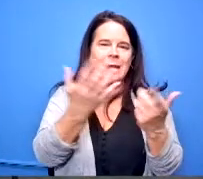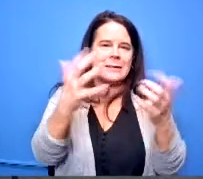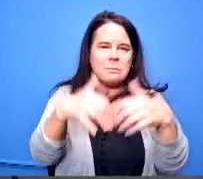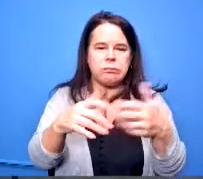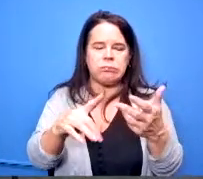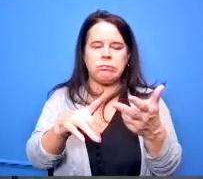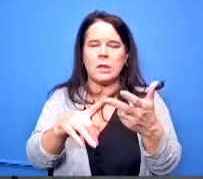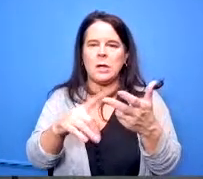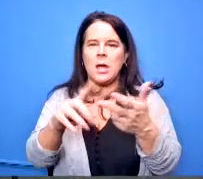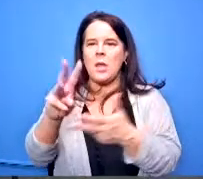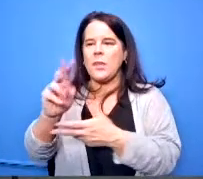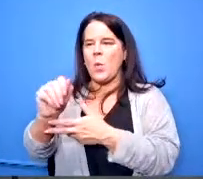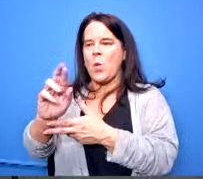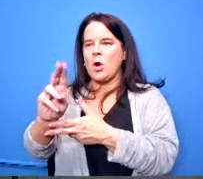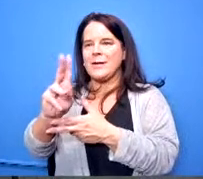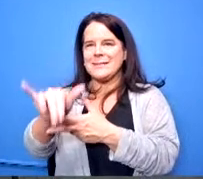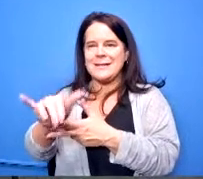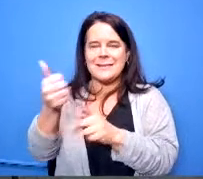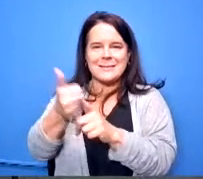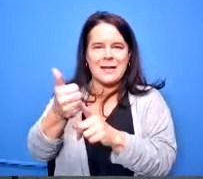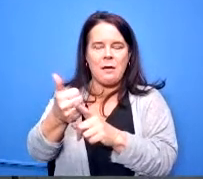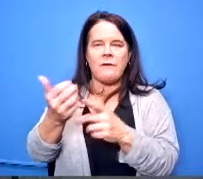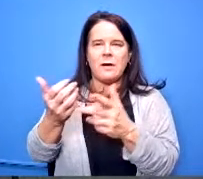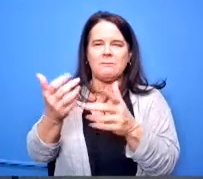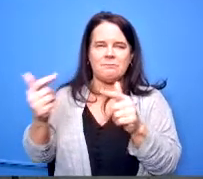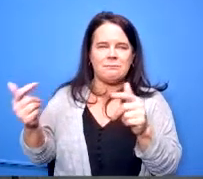not only getting our kids to school but making sure we the upkeep on the buses